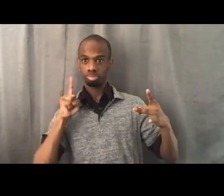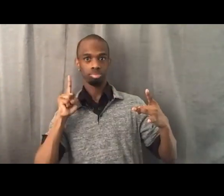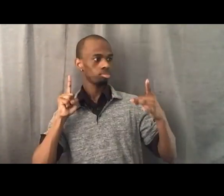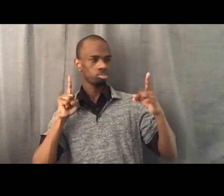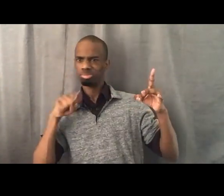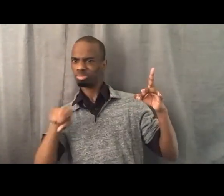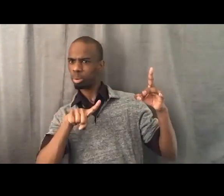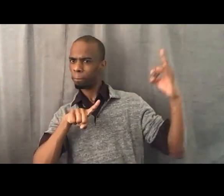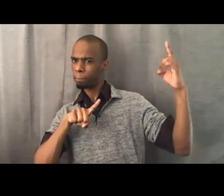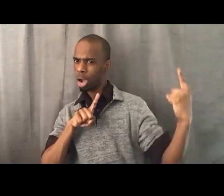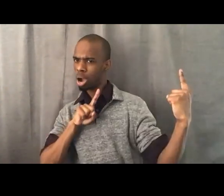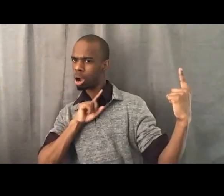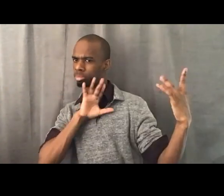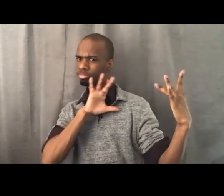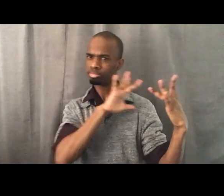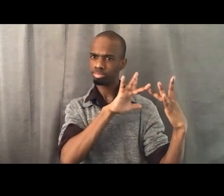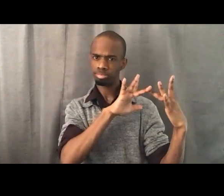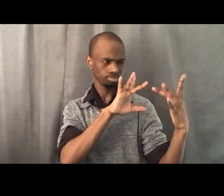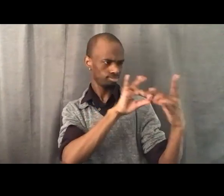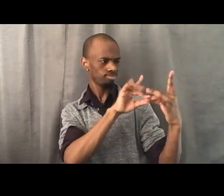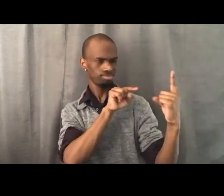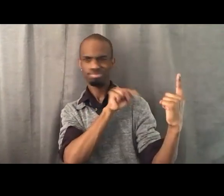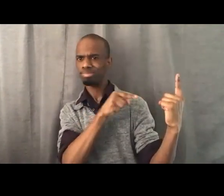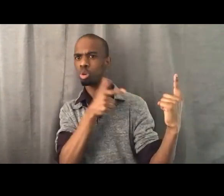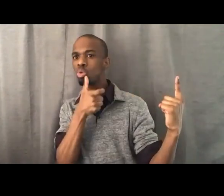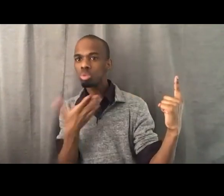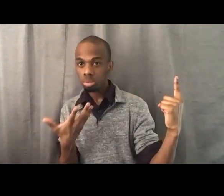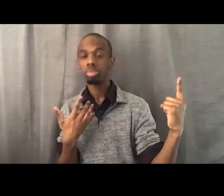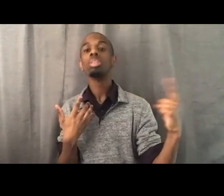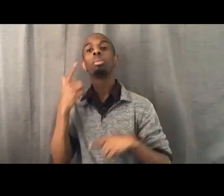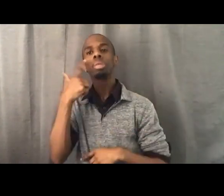to overcome those who would seek to use those same three tactics